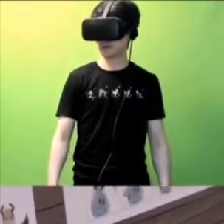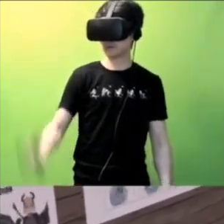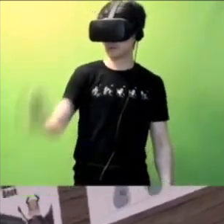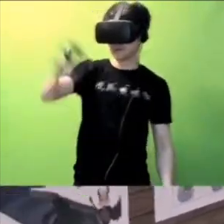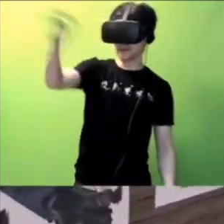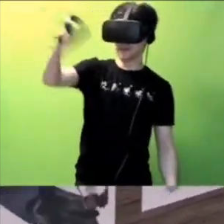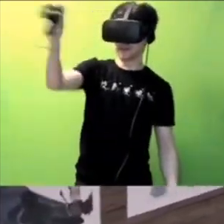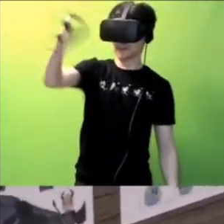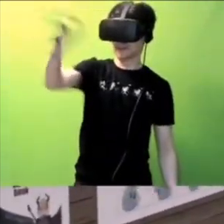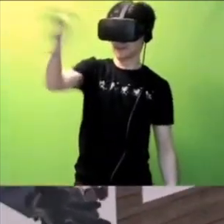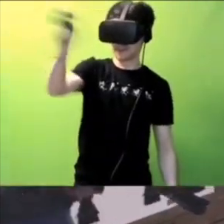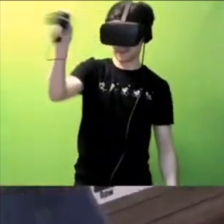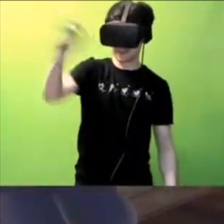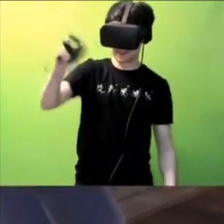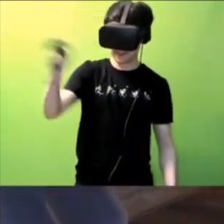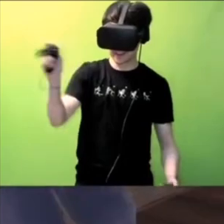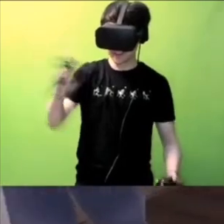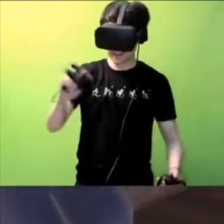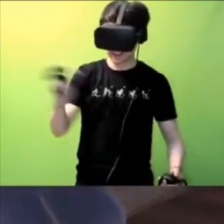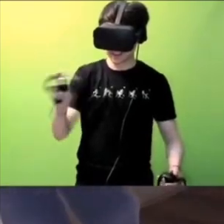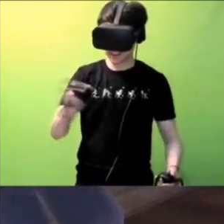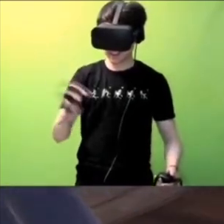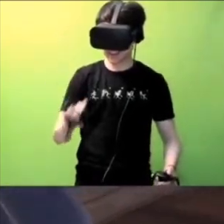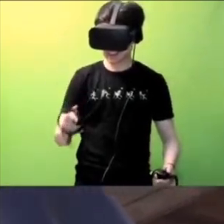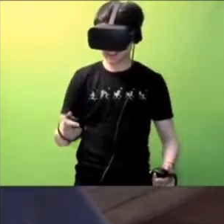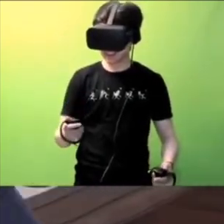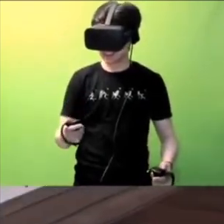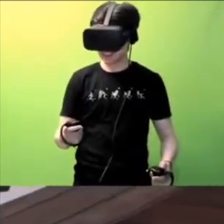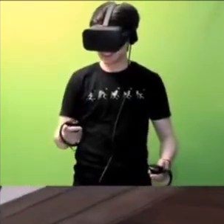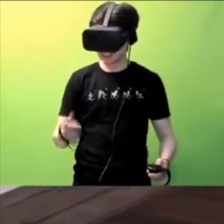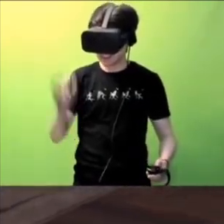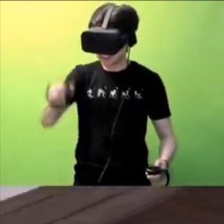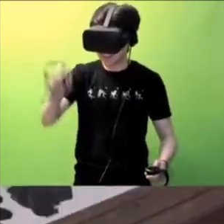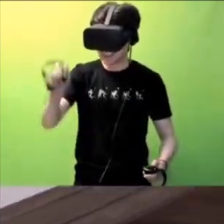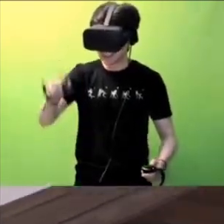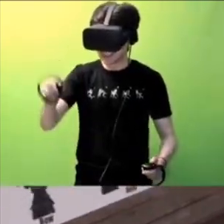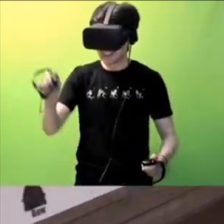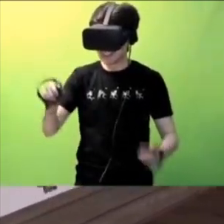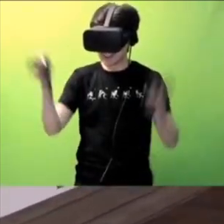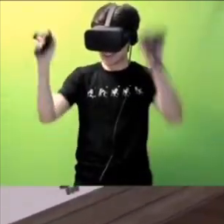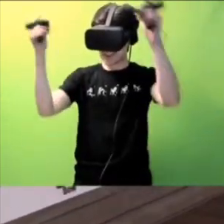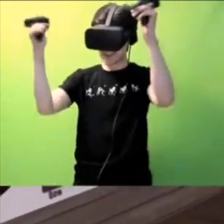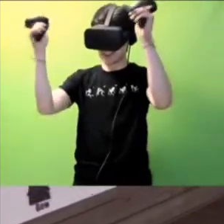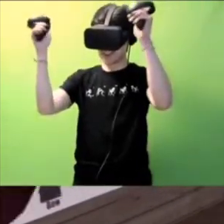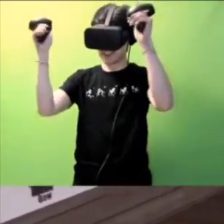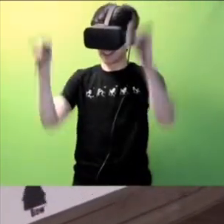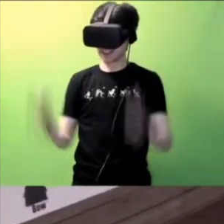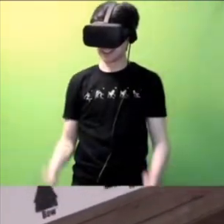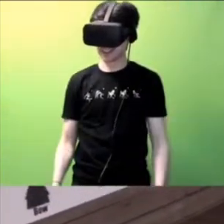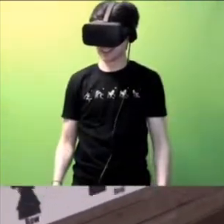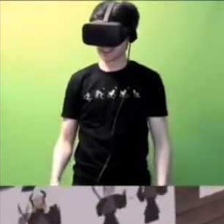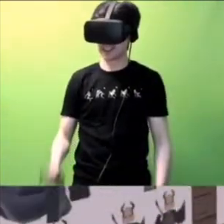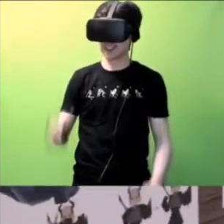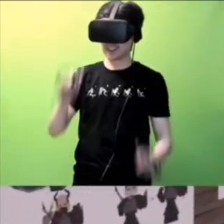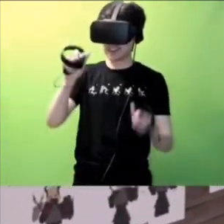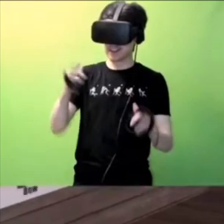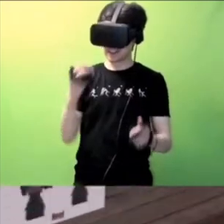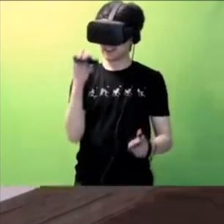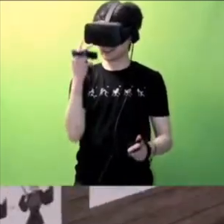Hello! Finally, we met! Yay! Finally!